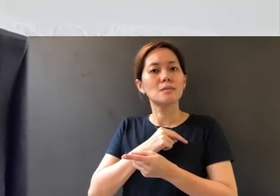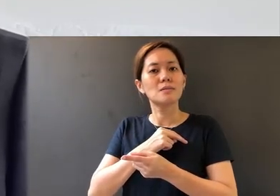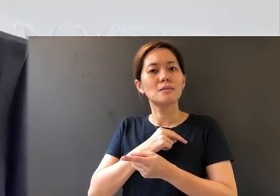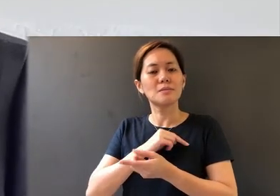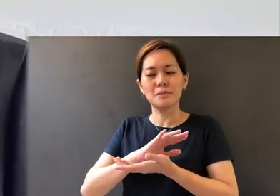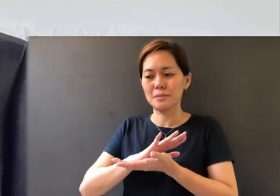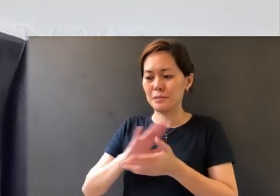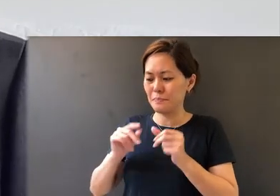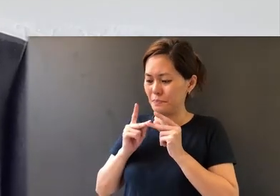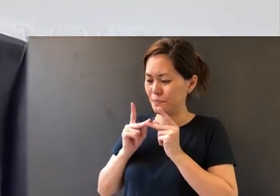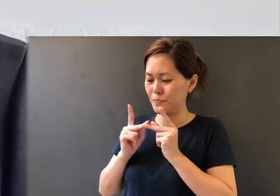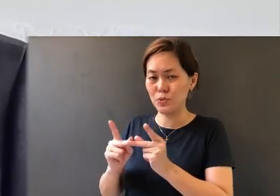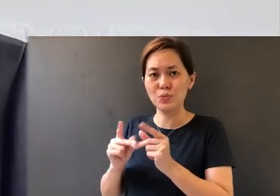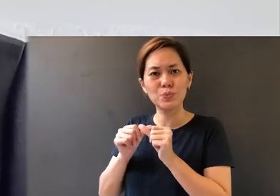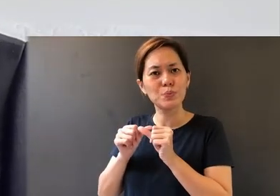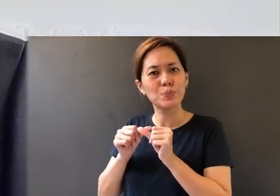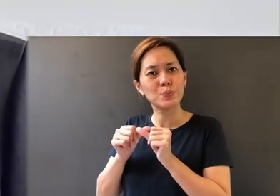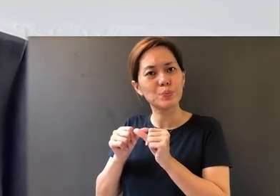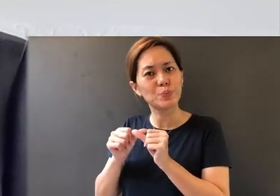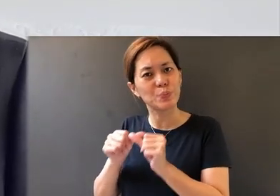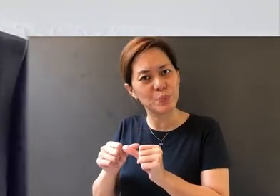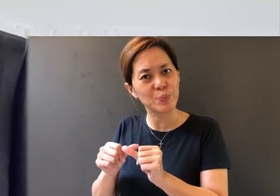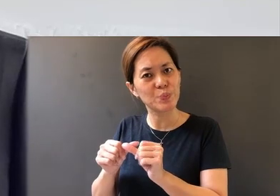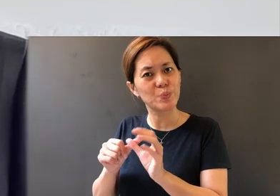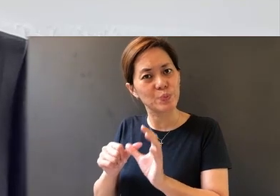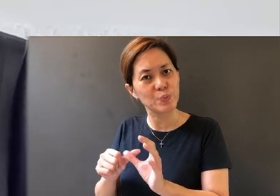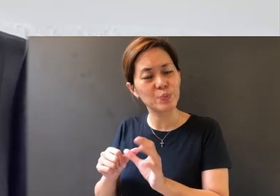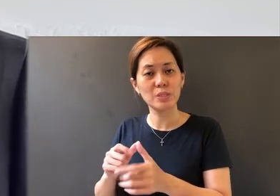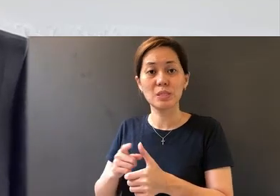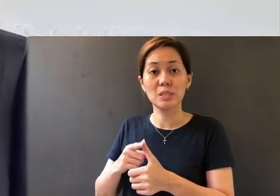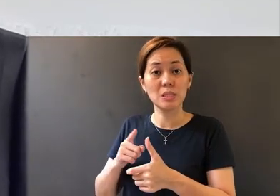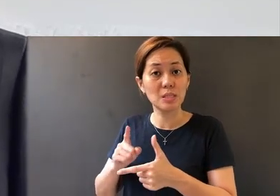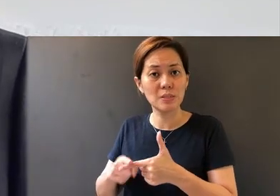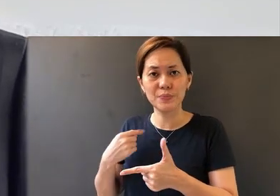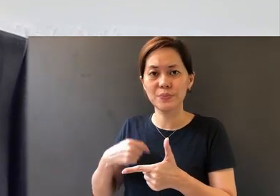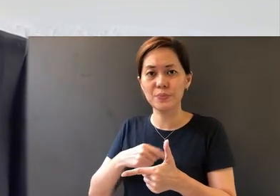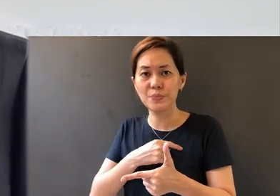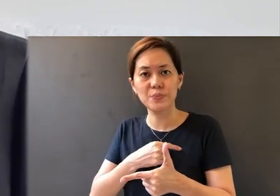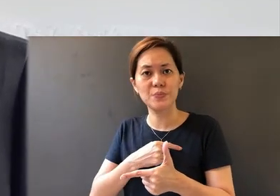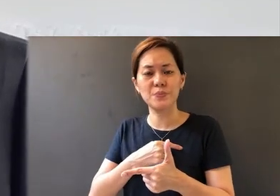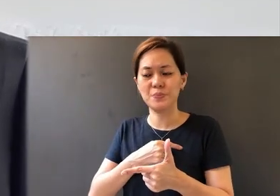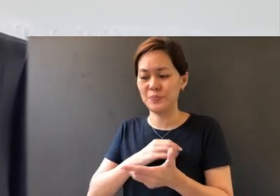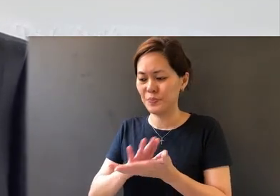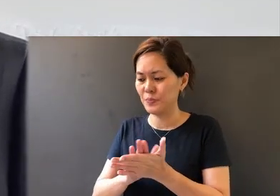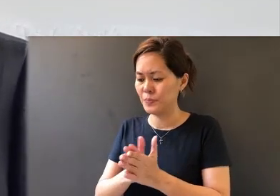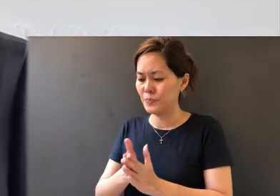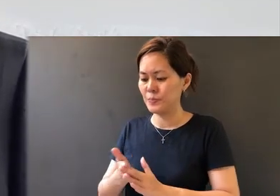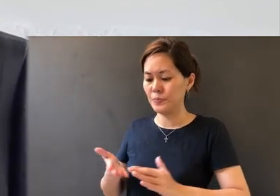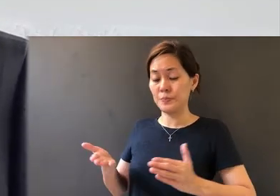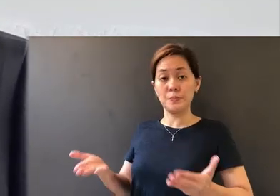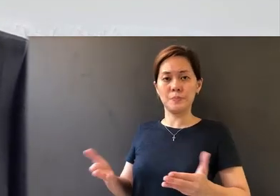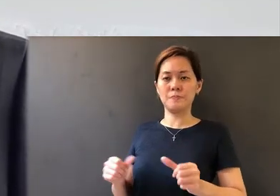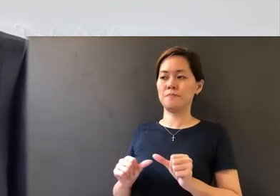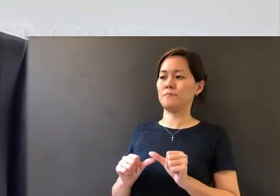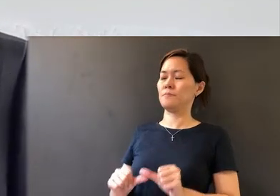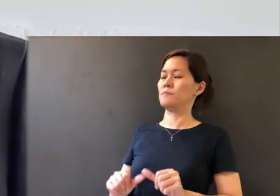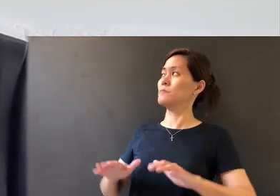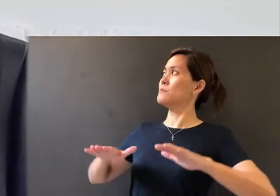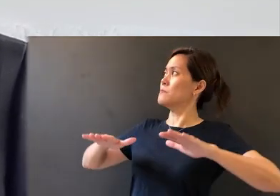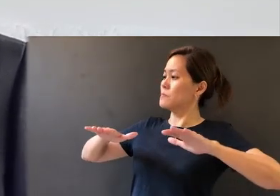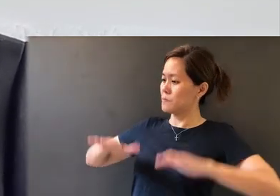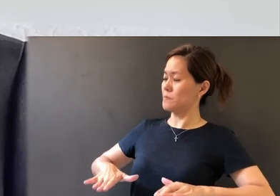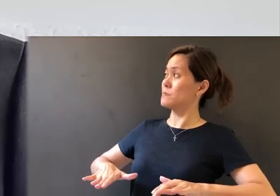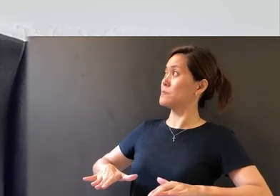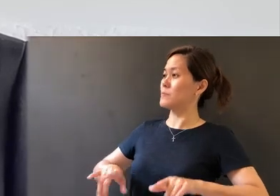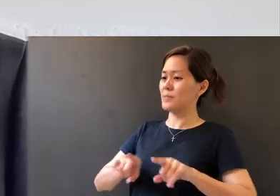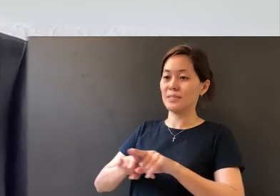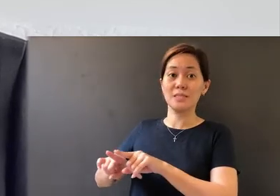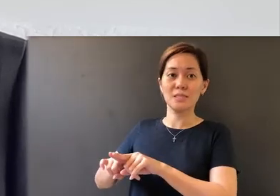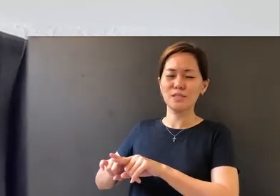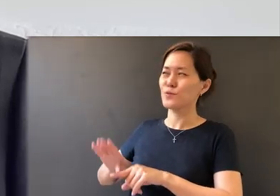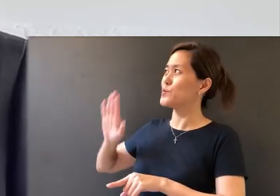To persevere, to endure, so that we are found steadfast as Your child,